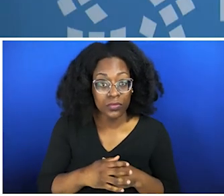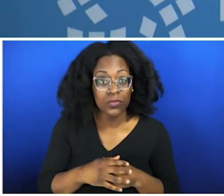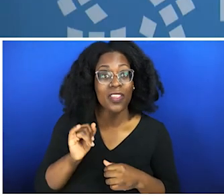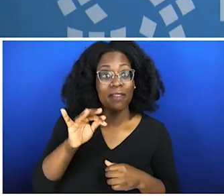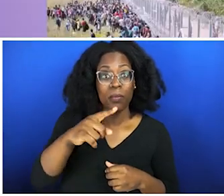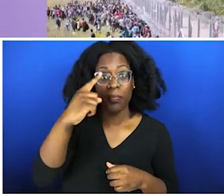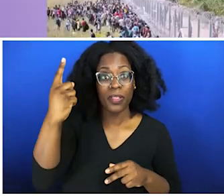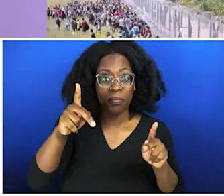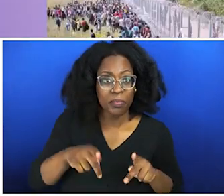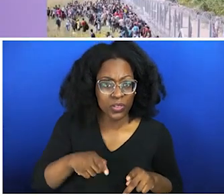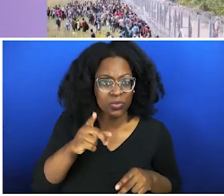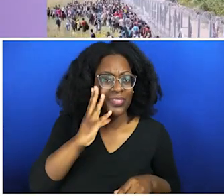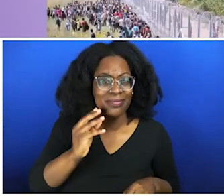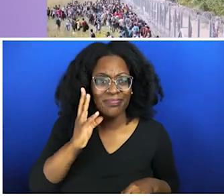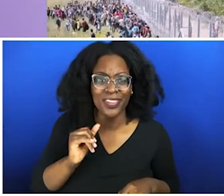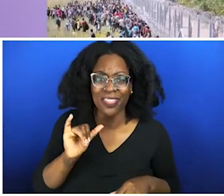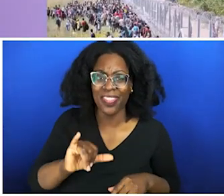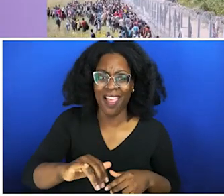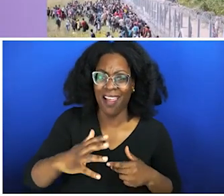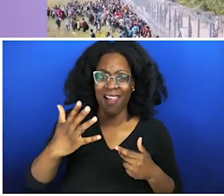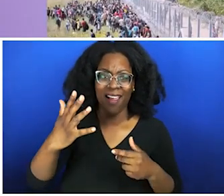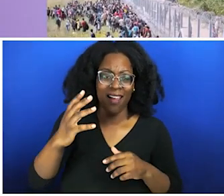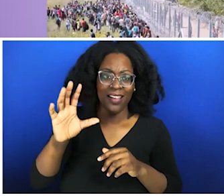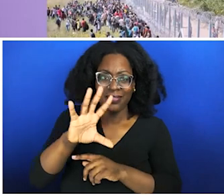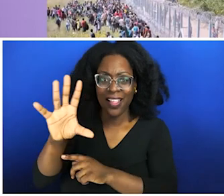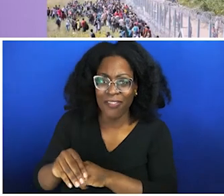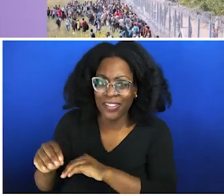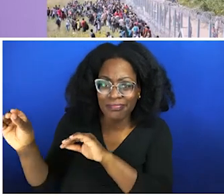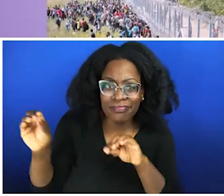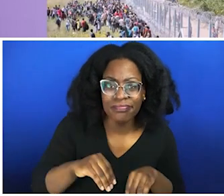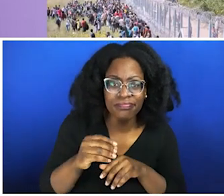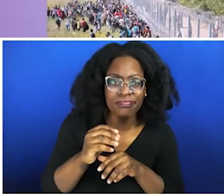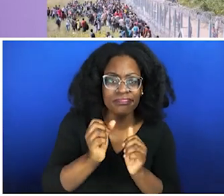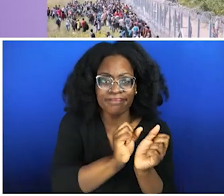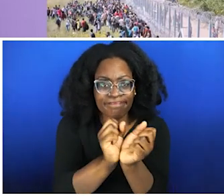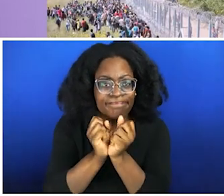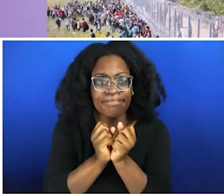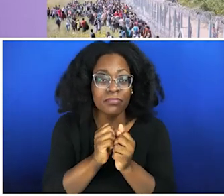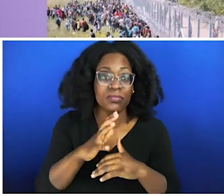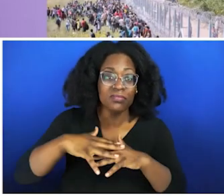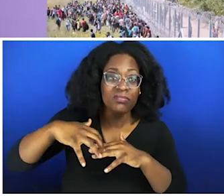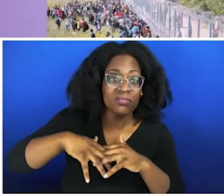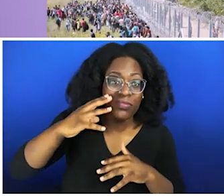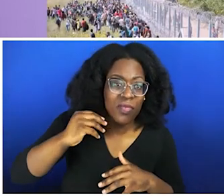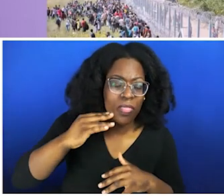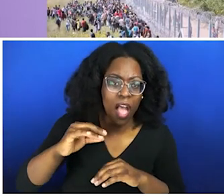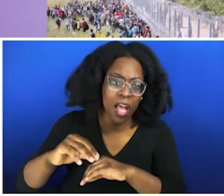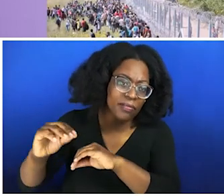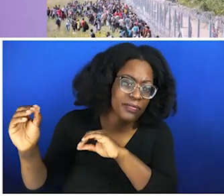yourself a pat on the back. Because you're truly resilient for being able to survive all that and be sane enough to sit here. Well, maybe half sane, because we know how tech